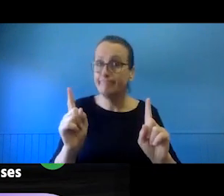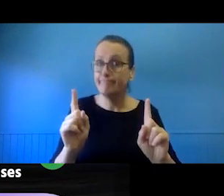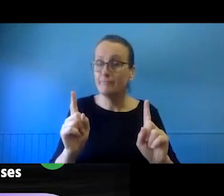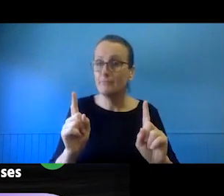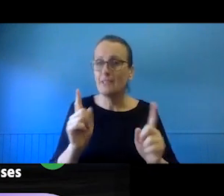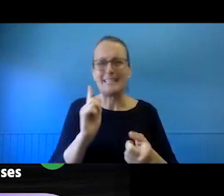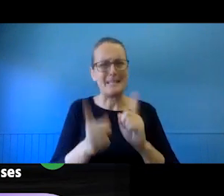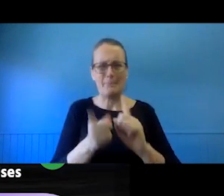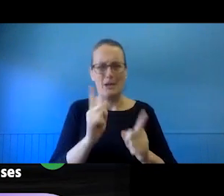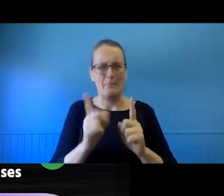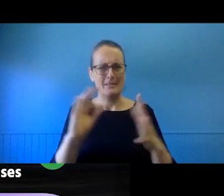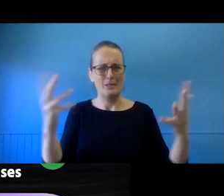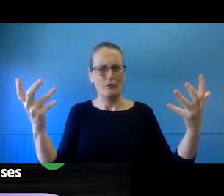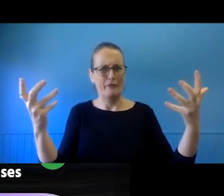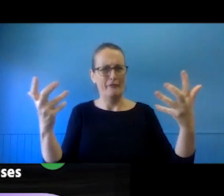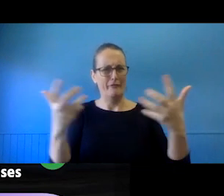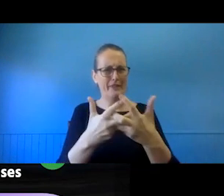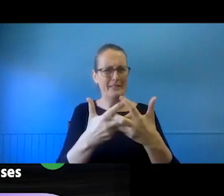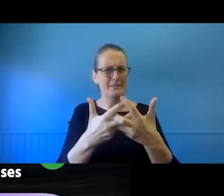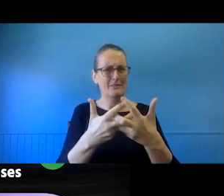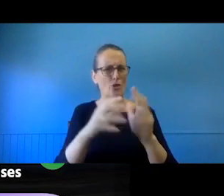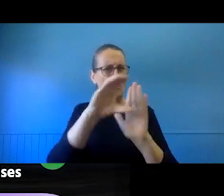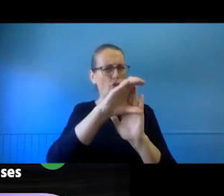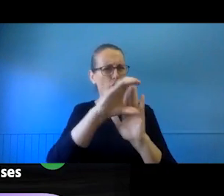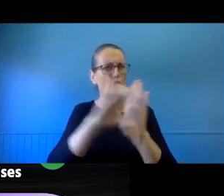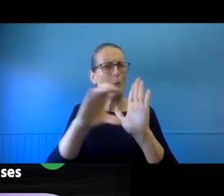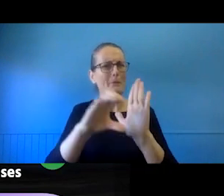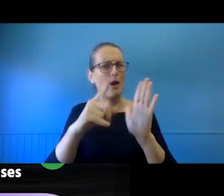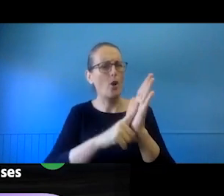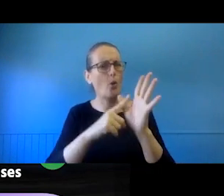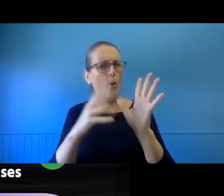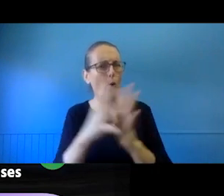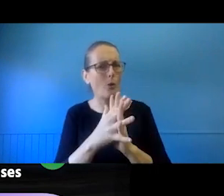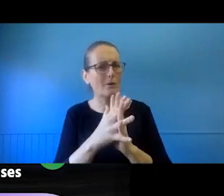correlate with how the Copyright Act talks about the rights that relate to that.